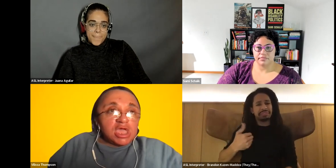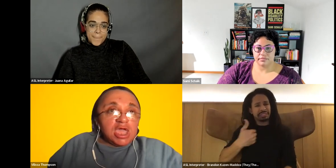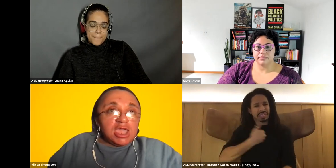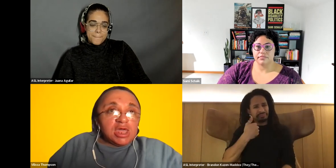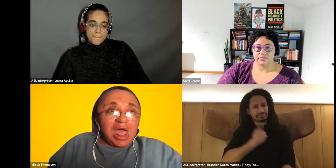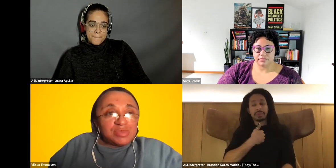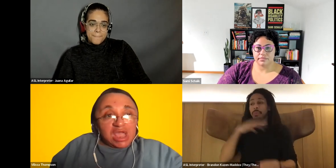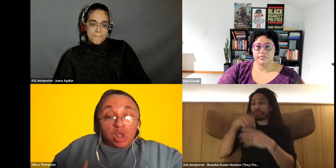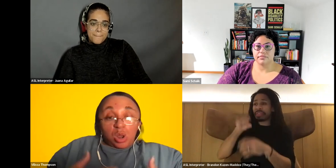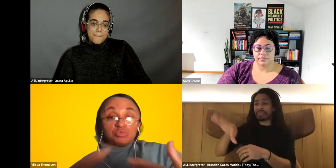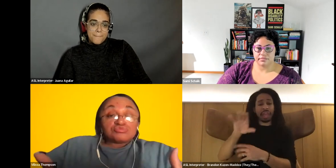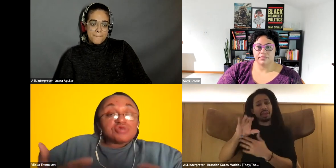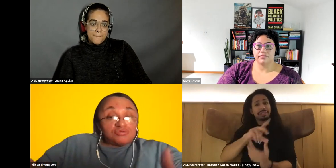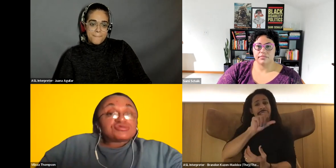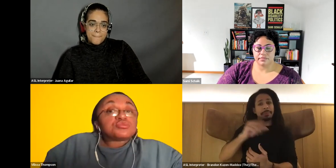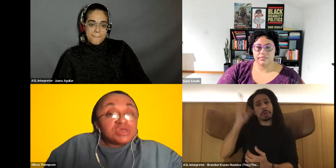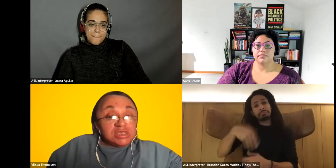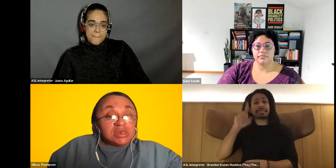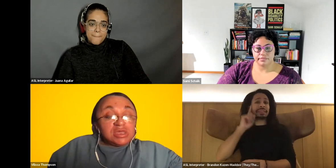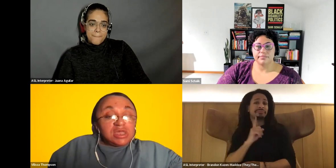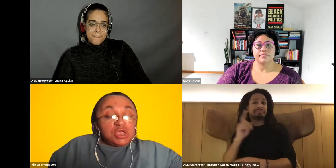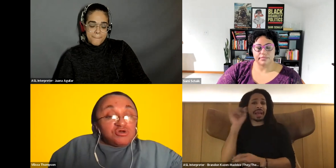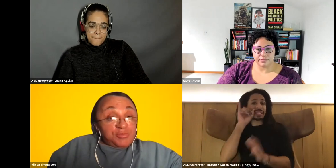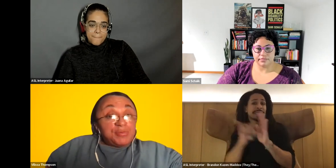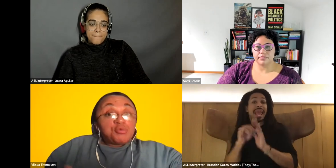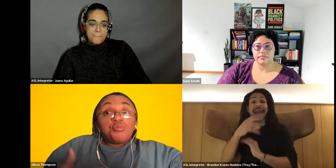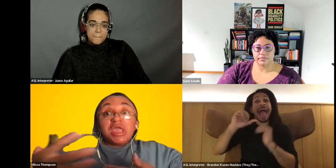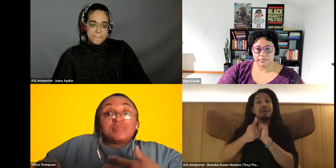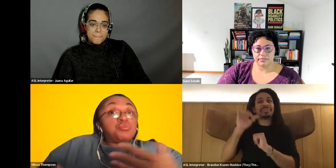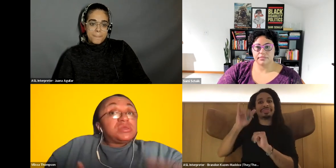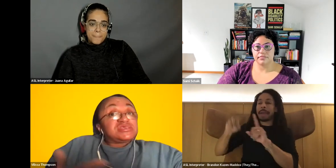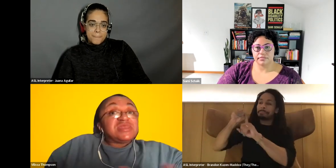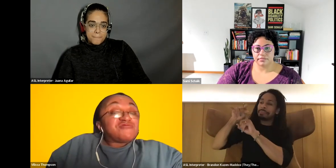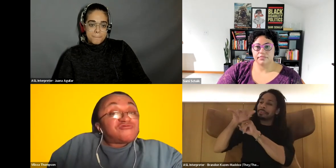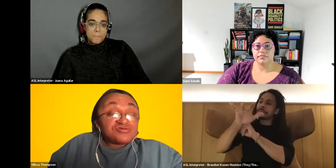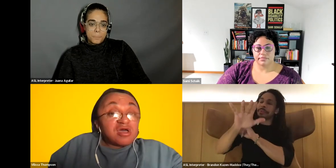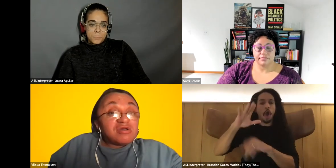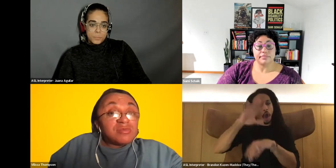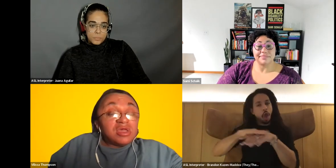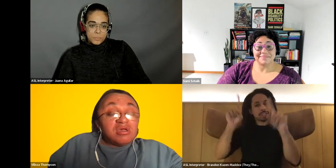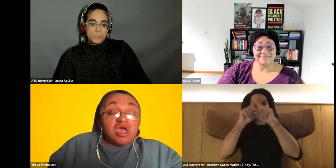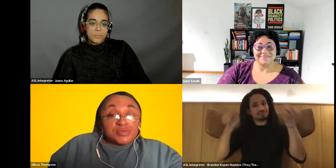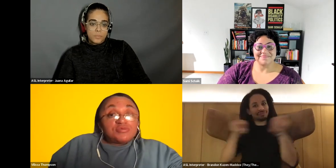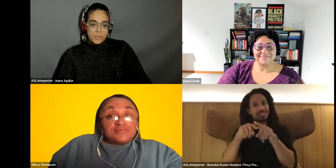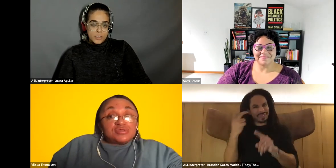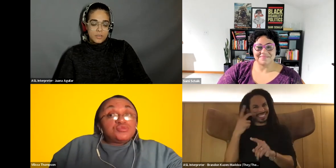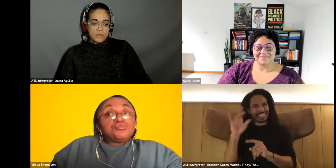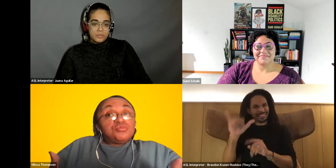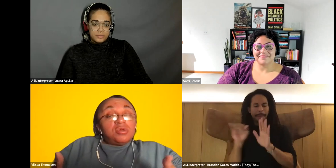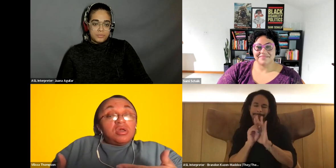Vilissa Thompson: and how that glows on screen, you know, for people who may be witnessing that for the first time. Vilissa Thompson: I for those of us who.